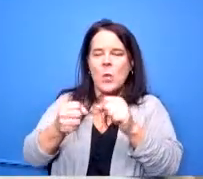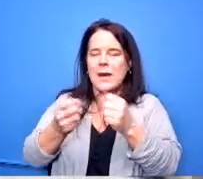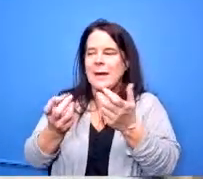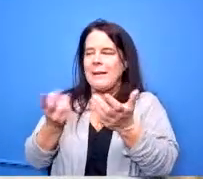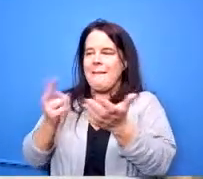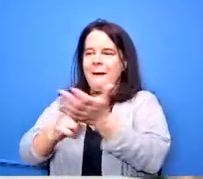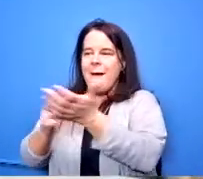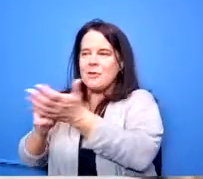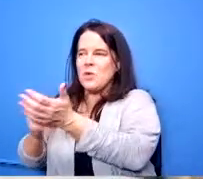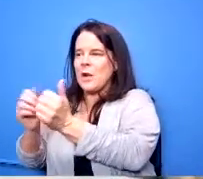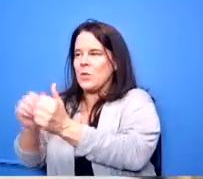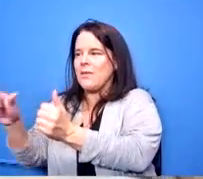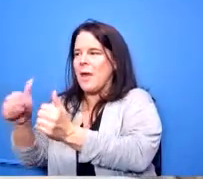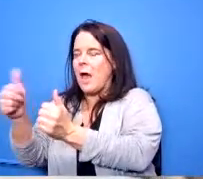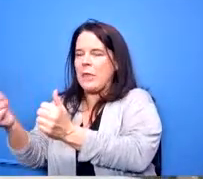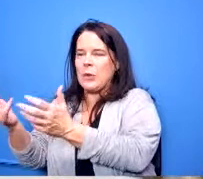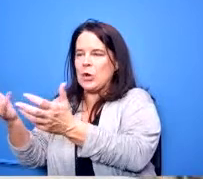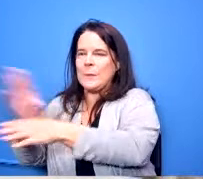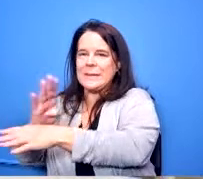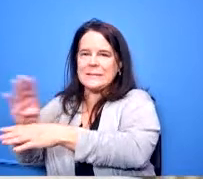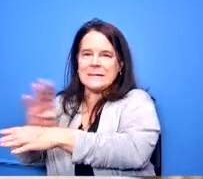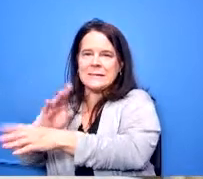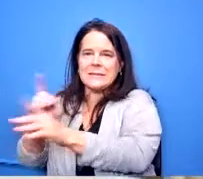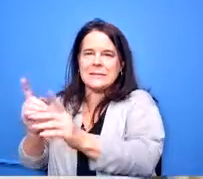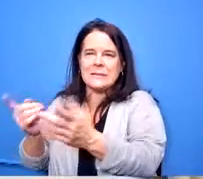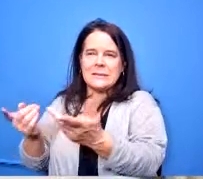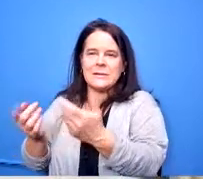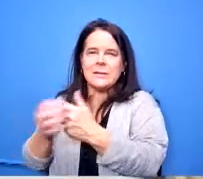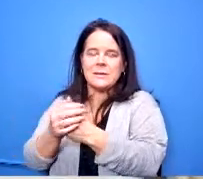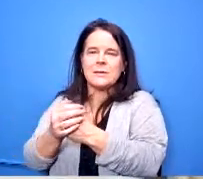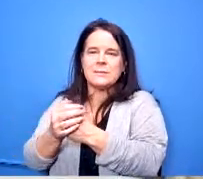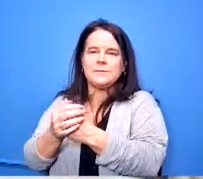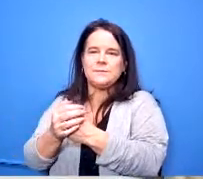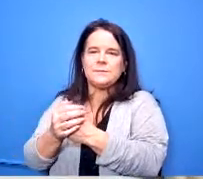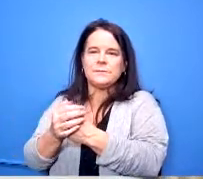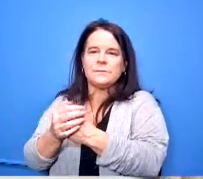so it's open right now with people who meet the needs that we actually have based on the